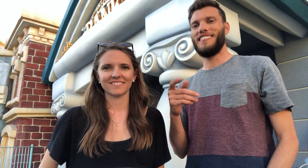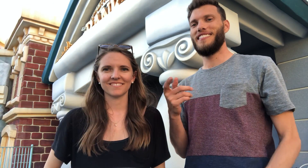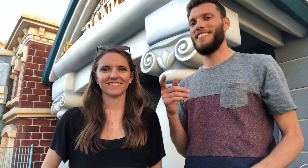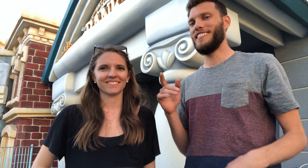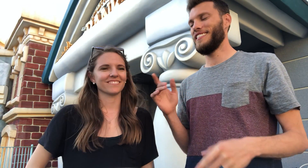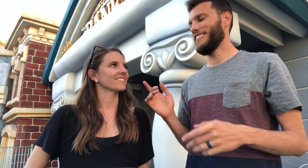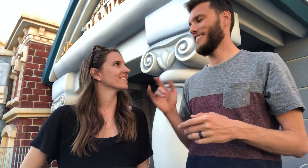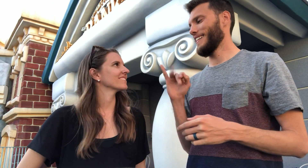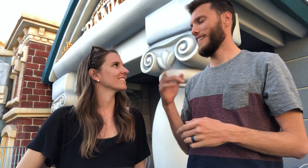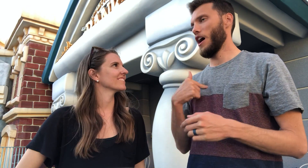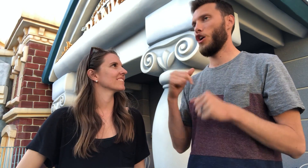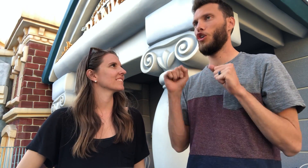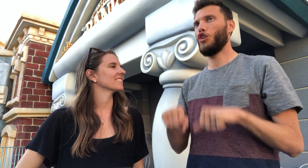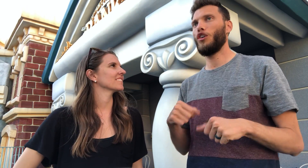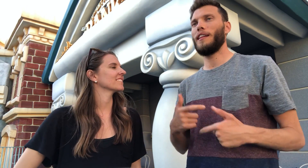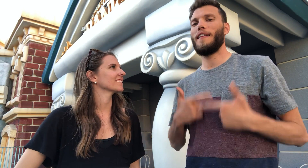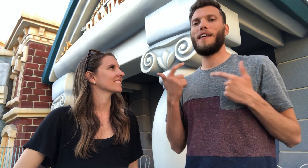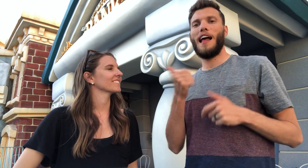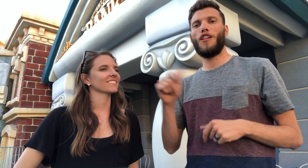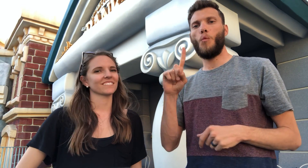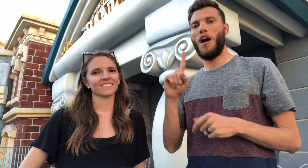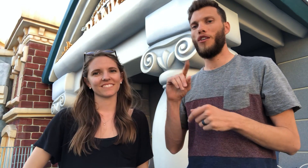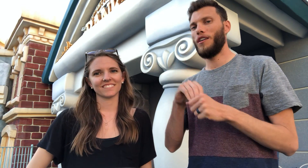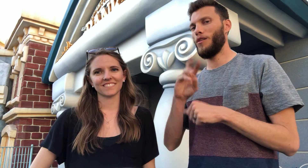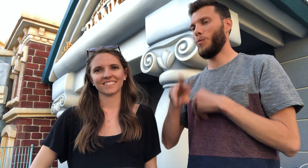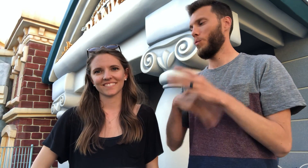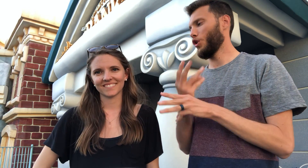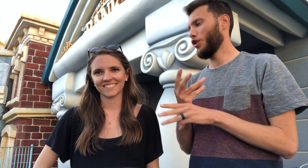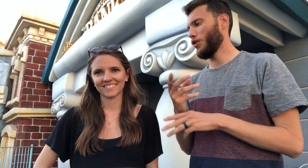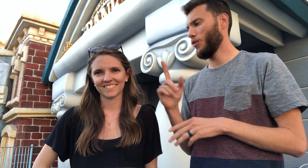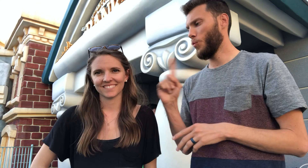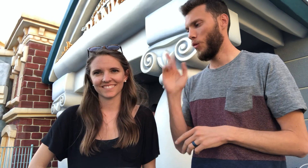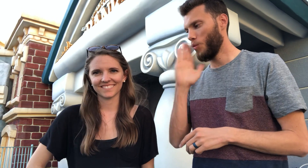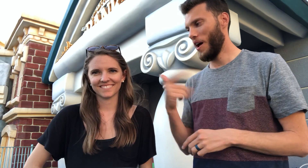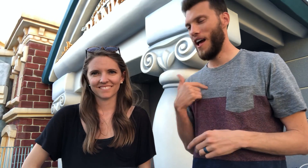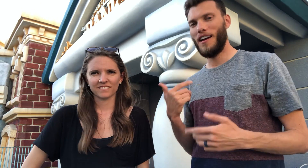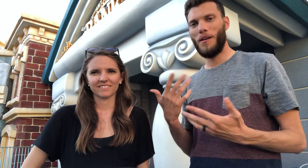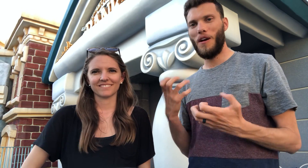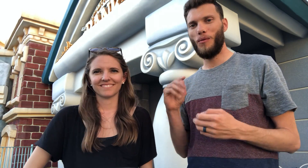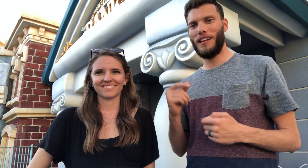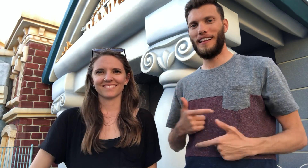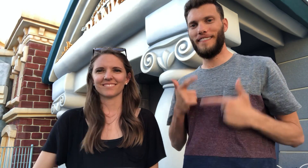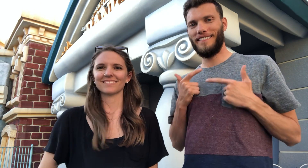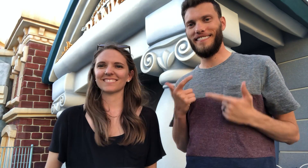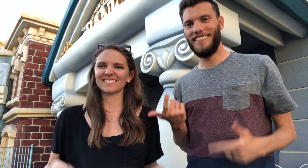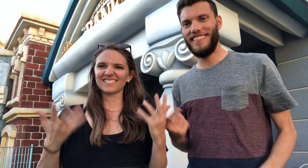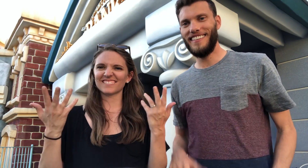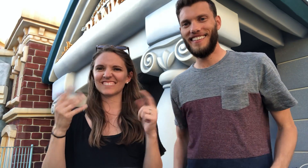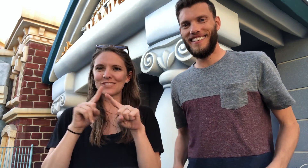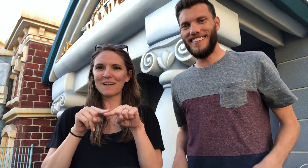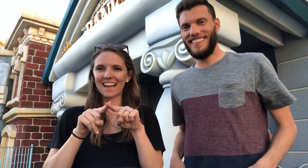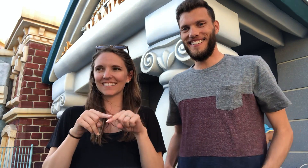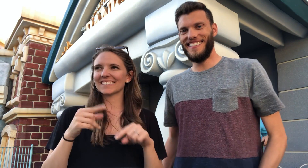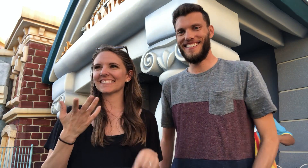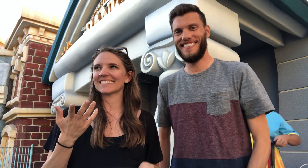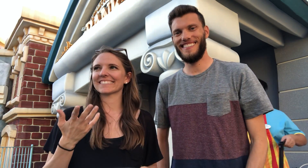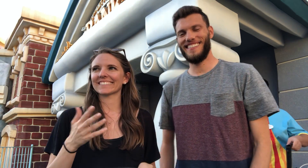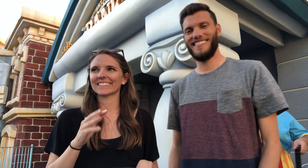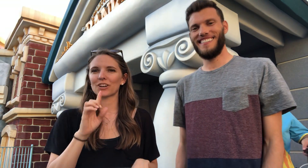If I could live anywhere in the world where would I want to live? Well that depends.